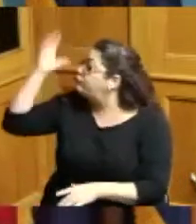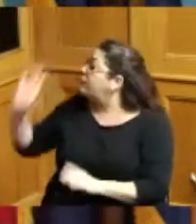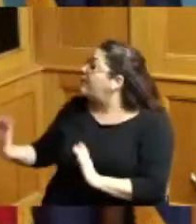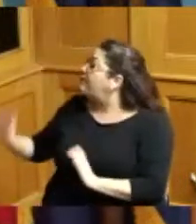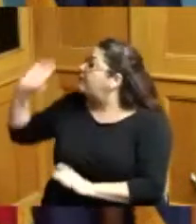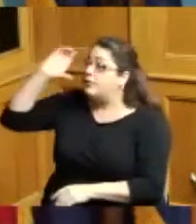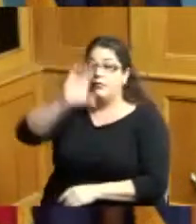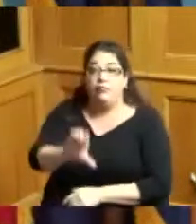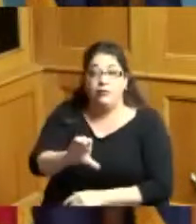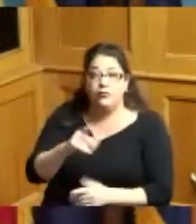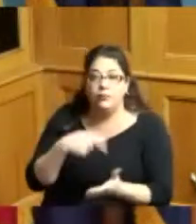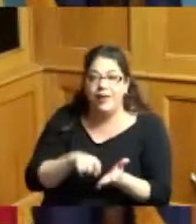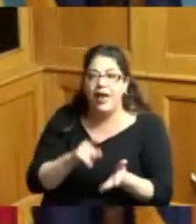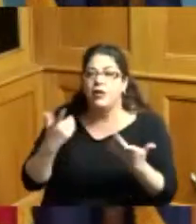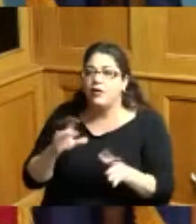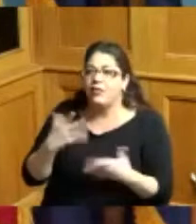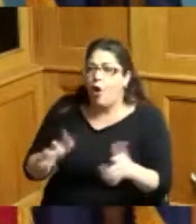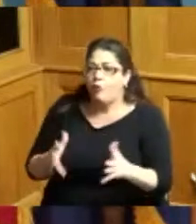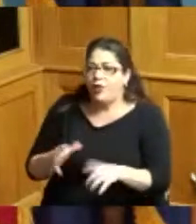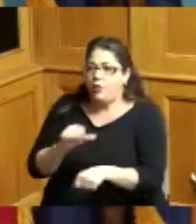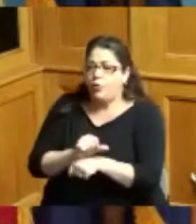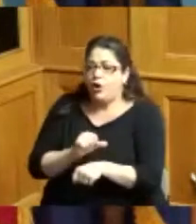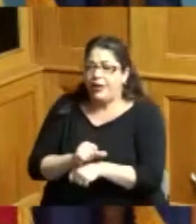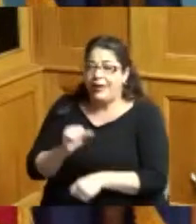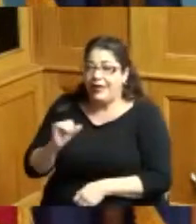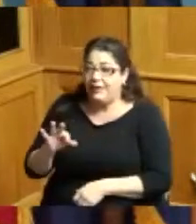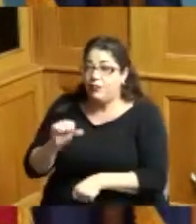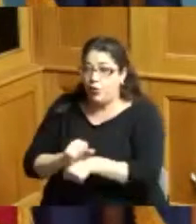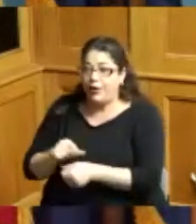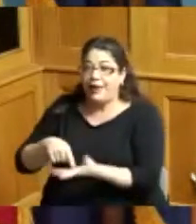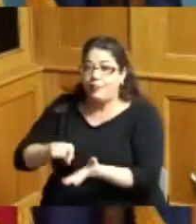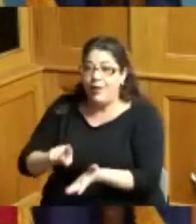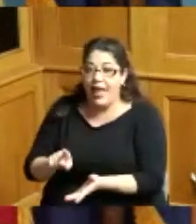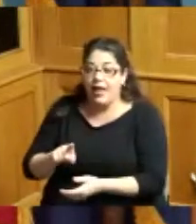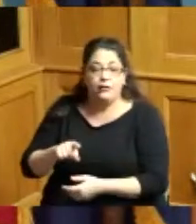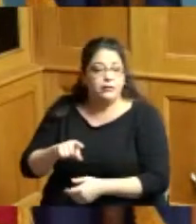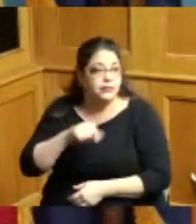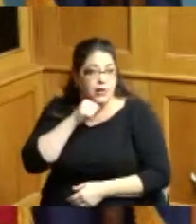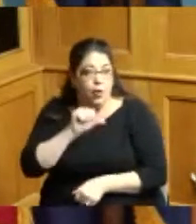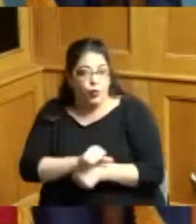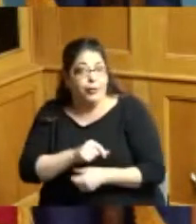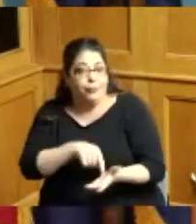already working and then it gets me because our offices ourselves me many times ain't here